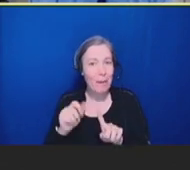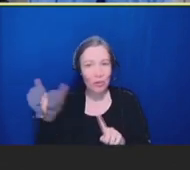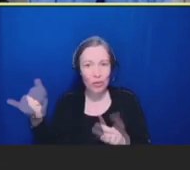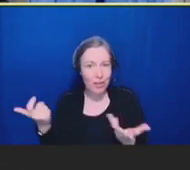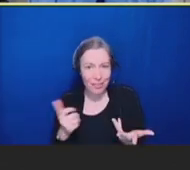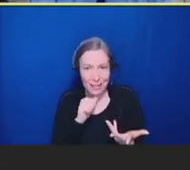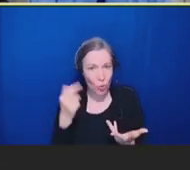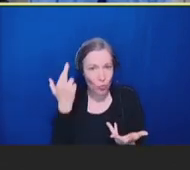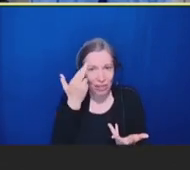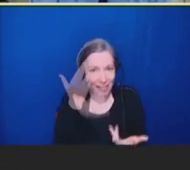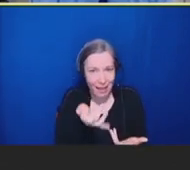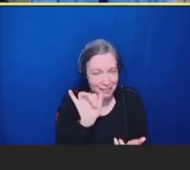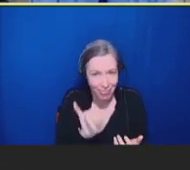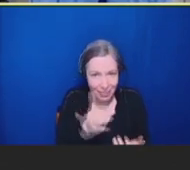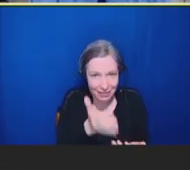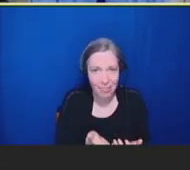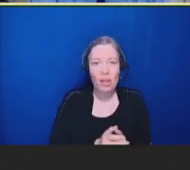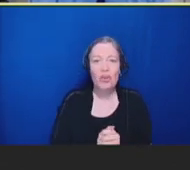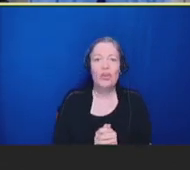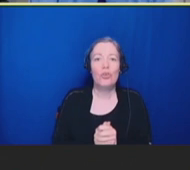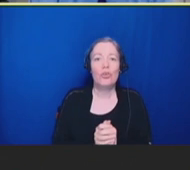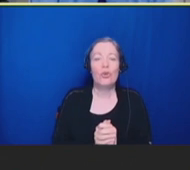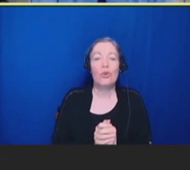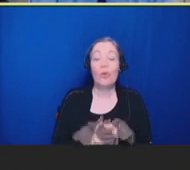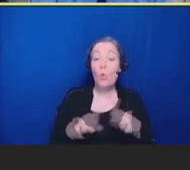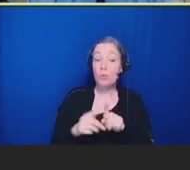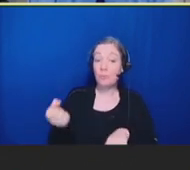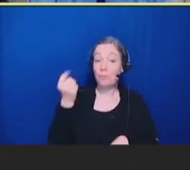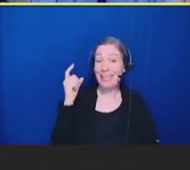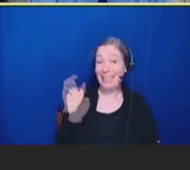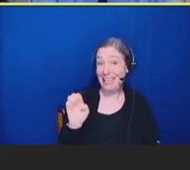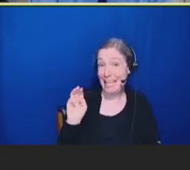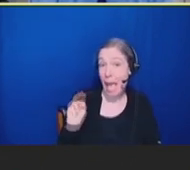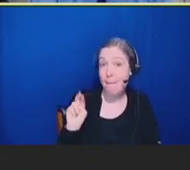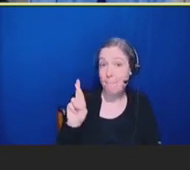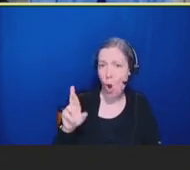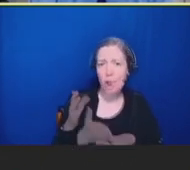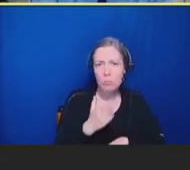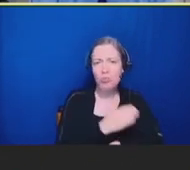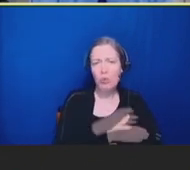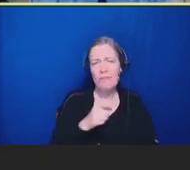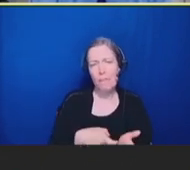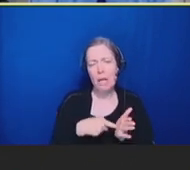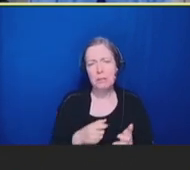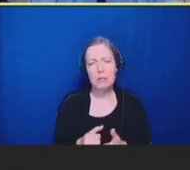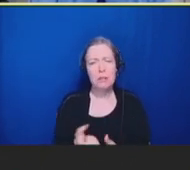I think also improving EMR such that we learn a really important lesson from the pediatric